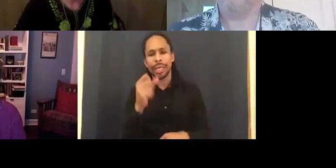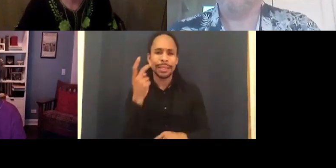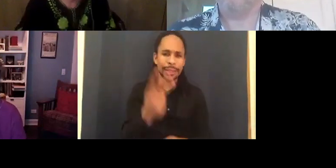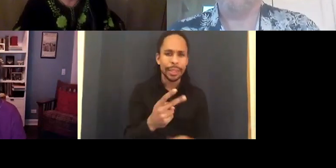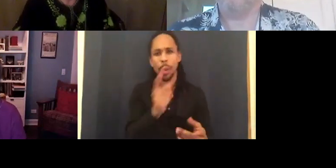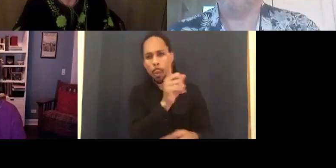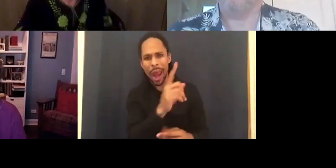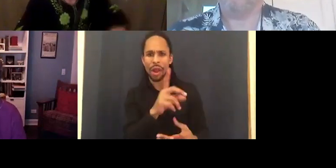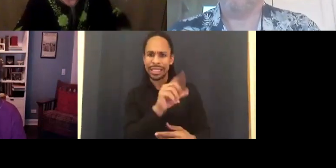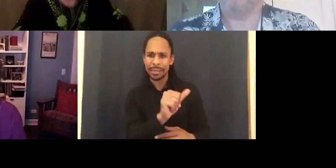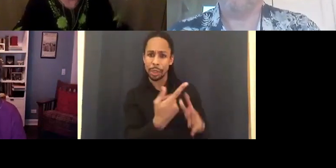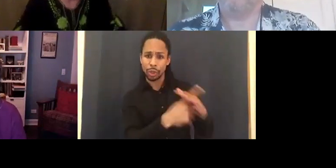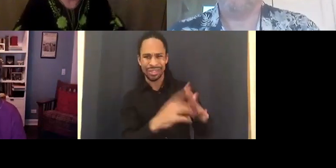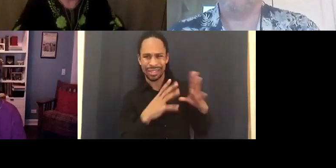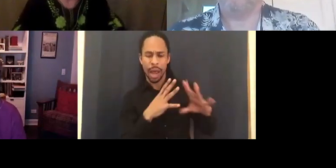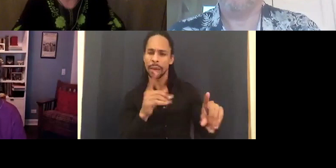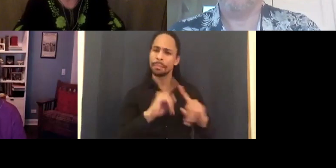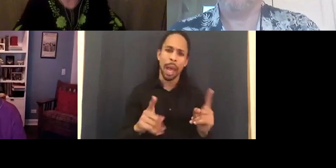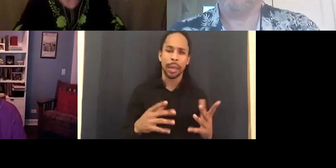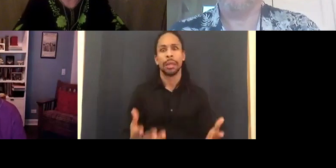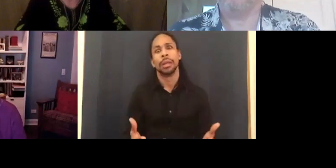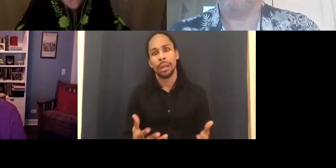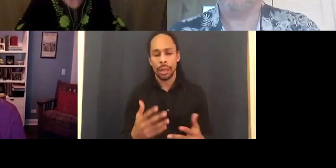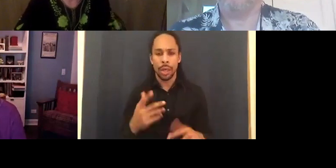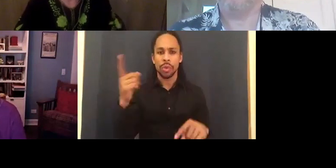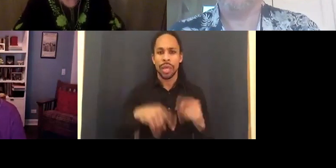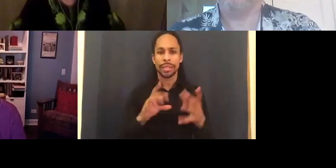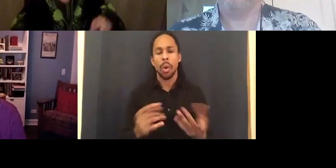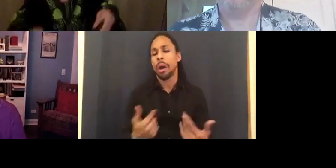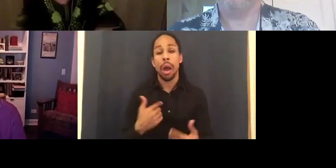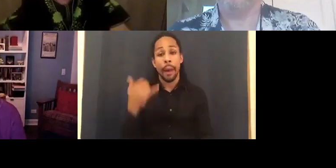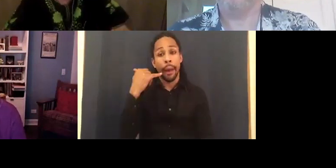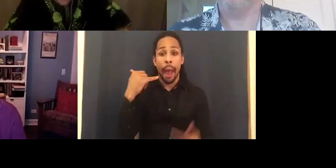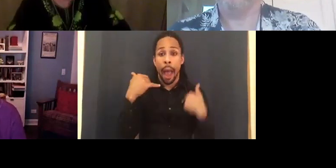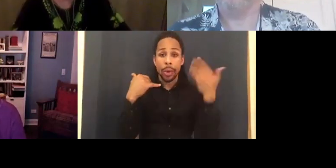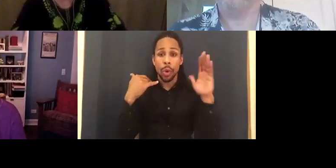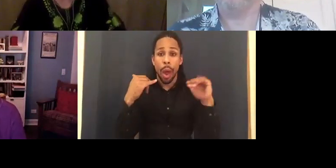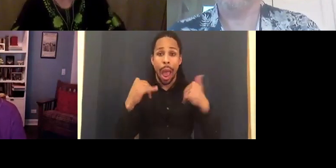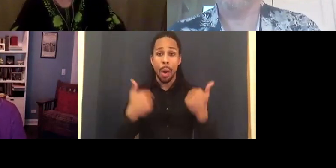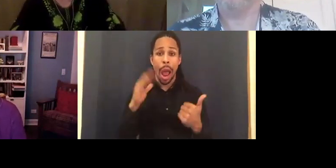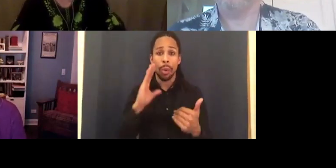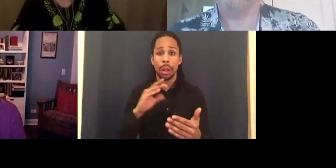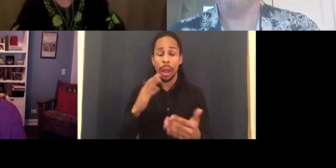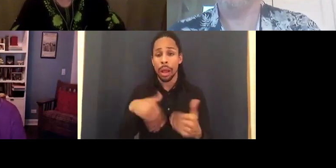I don't know how I'm going to come see you today, Salome, with me having short arms and everything. That's going to make my journey really